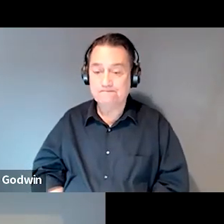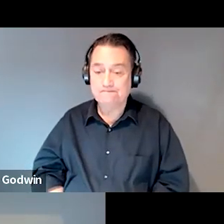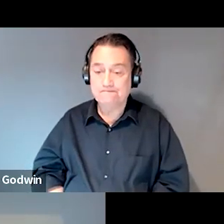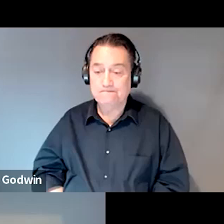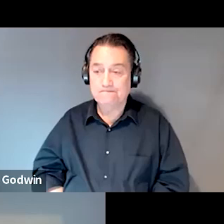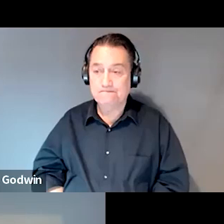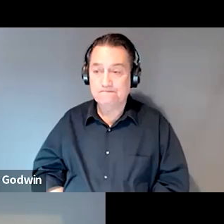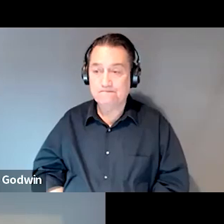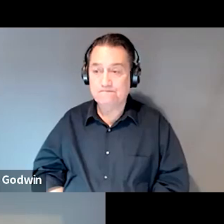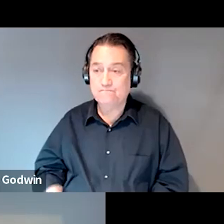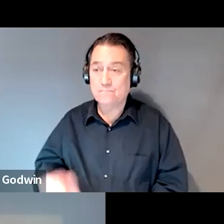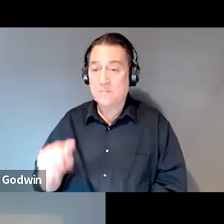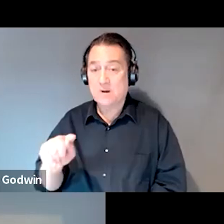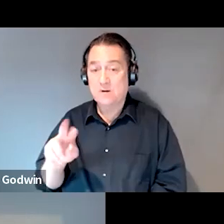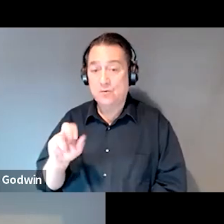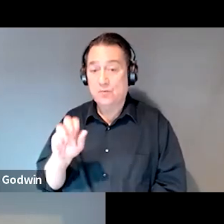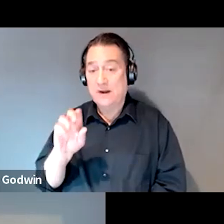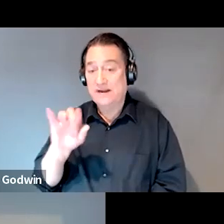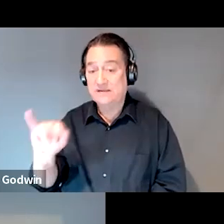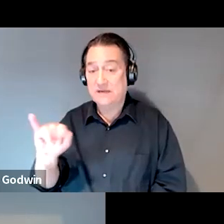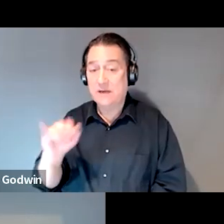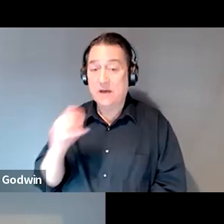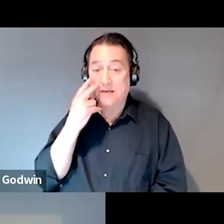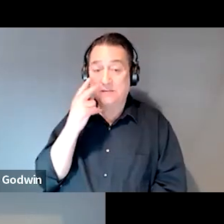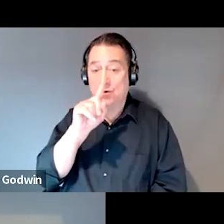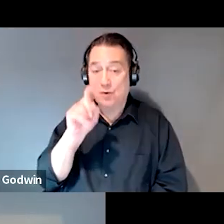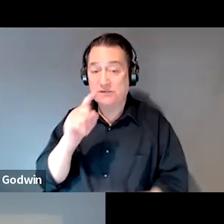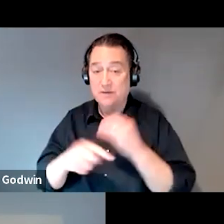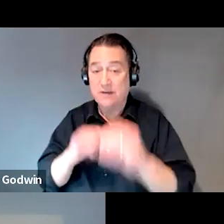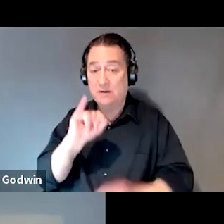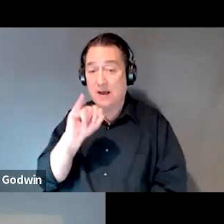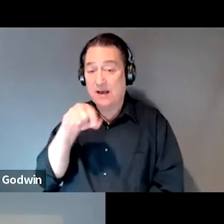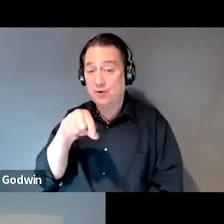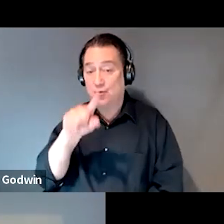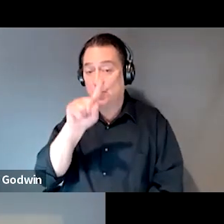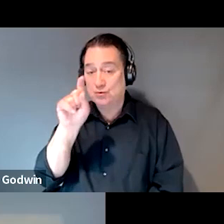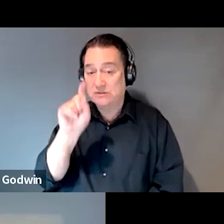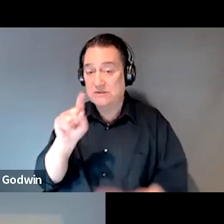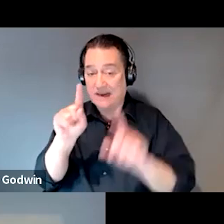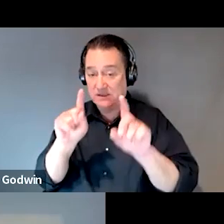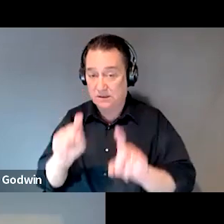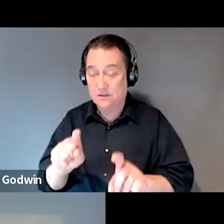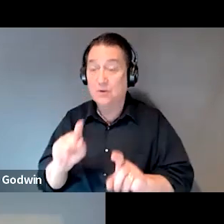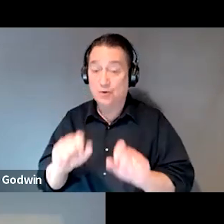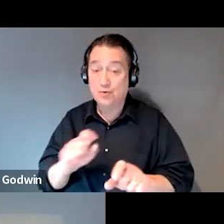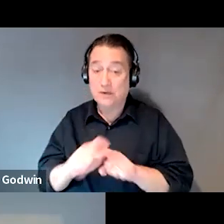I saw a question about IQ testing and that was a good question. You could call the DDS and request